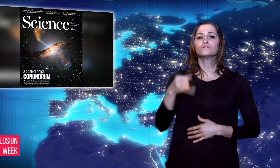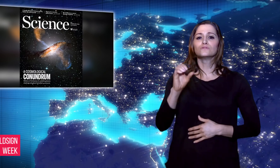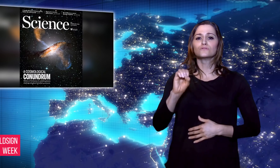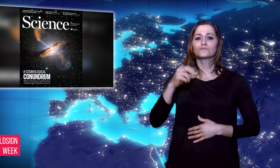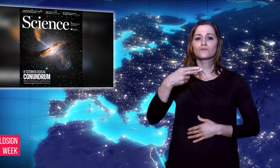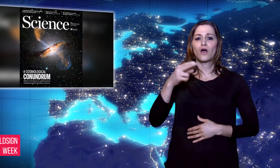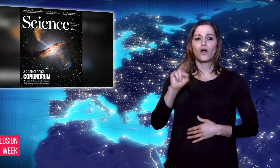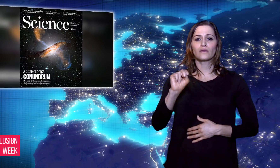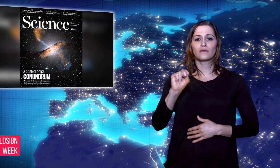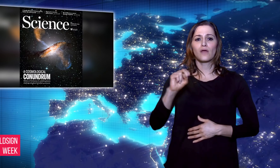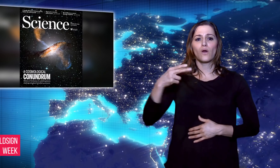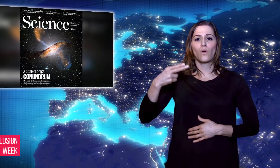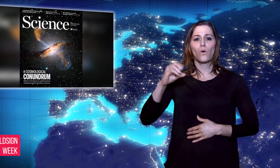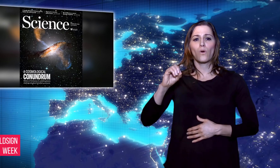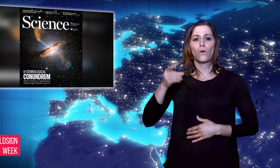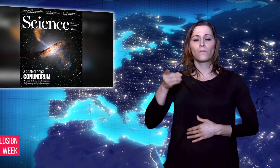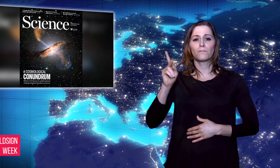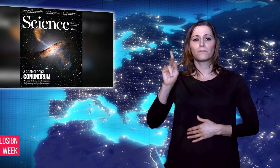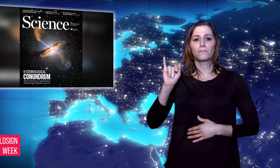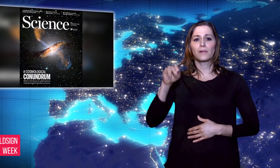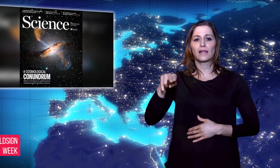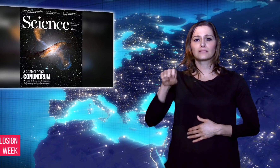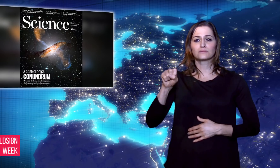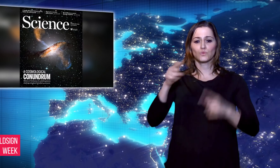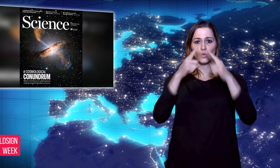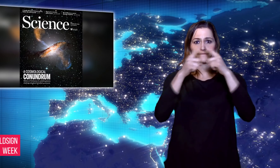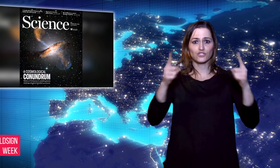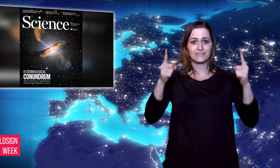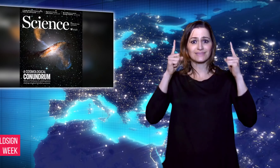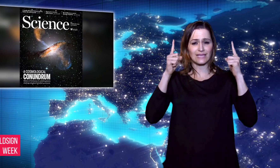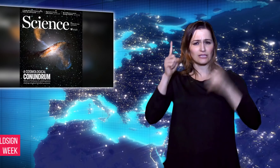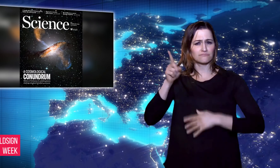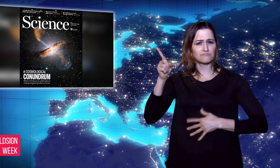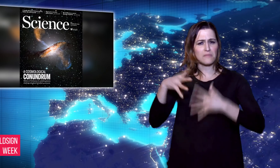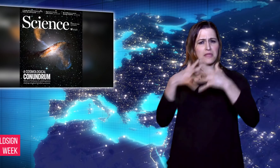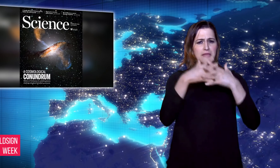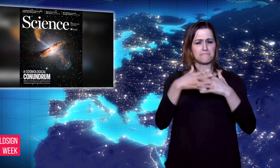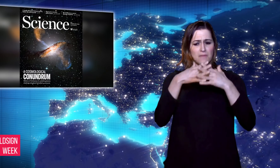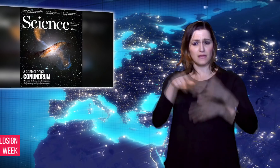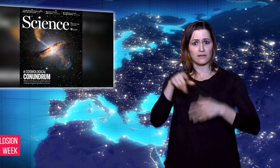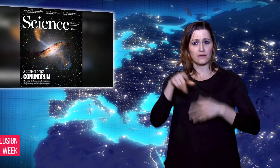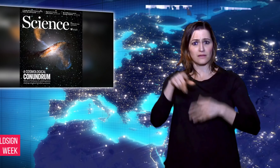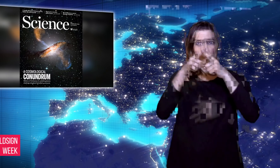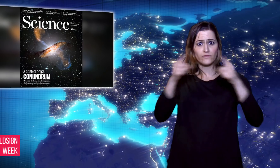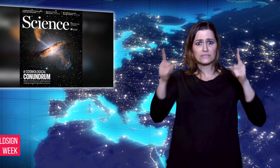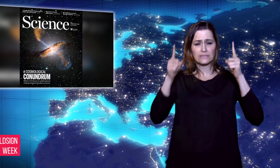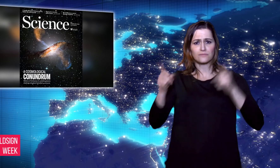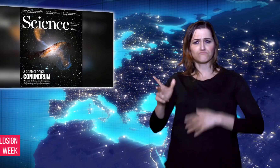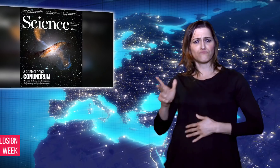Hopkins University, an American private